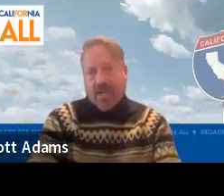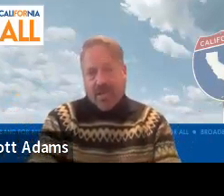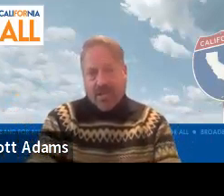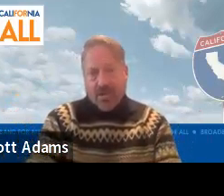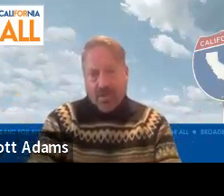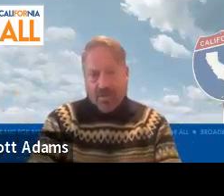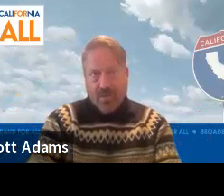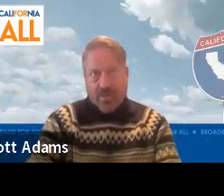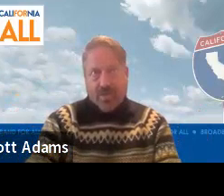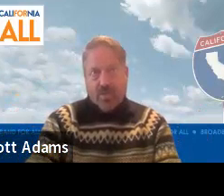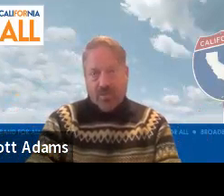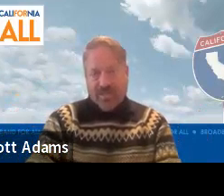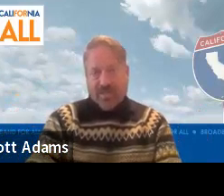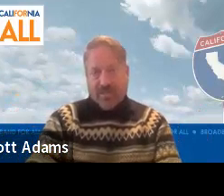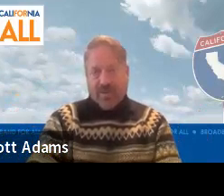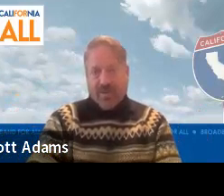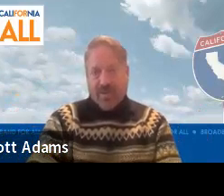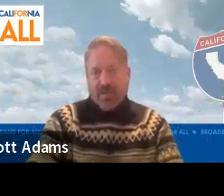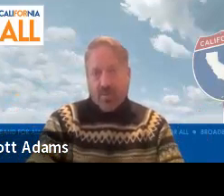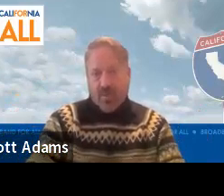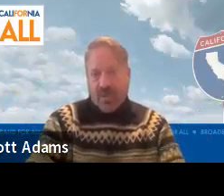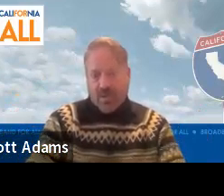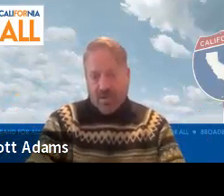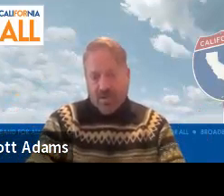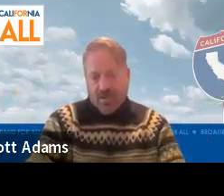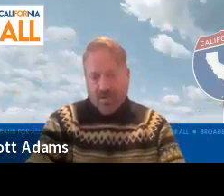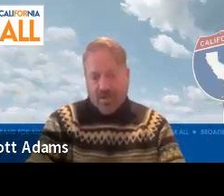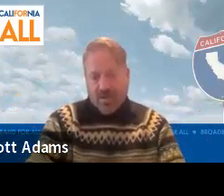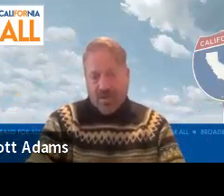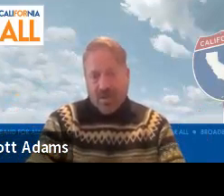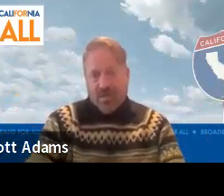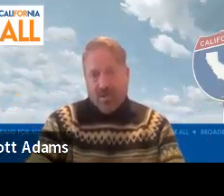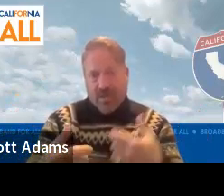But it's, you know, information that once we test and verify it, we'll, you know, be